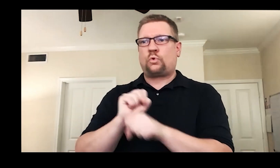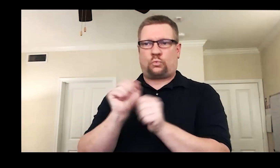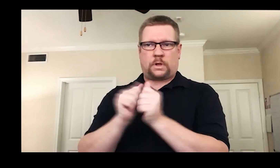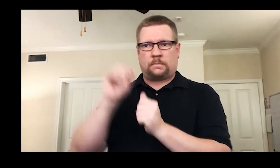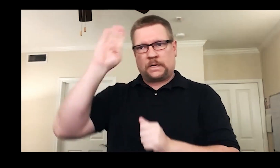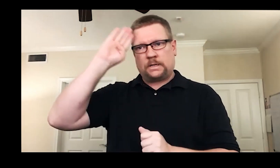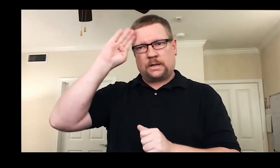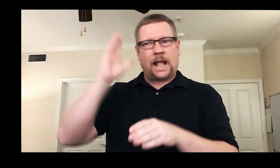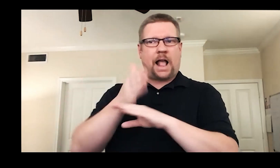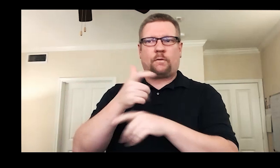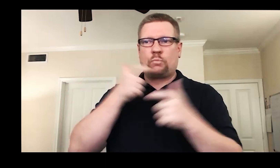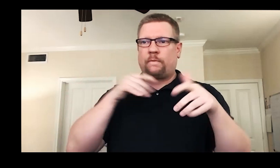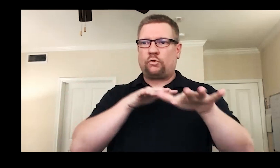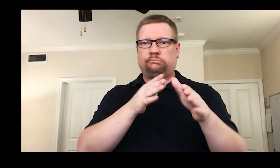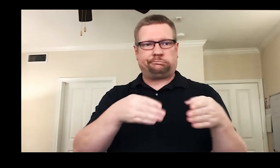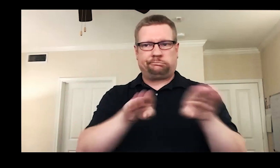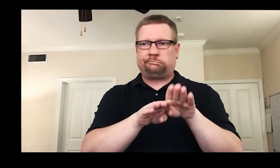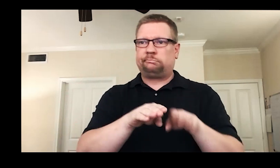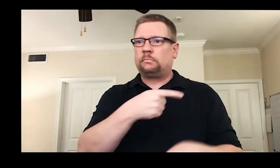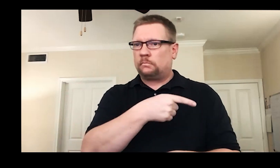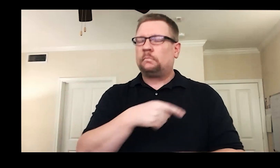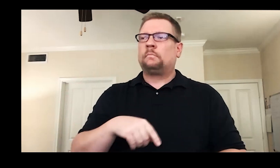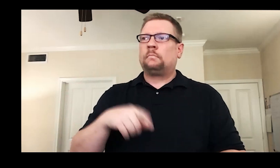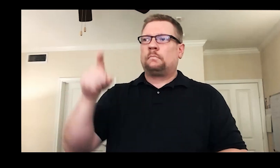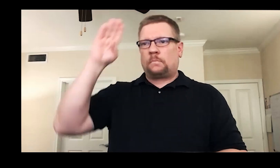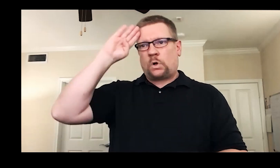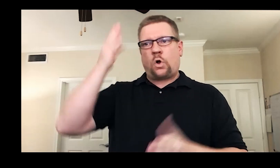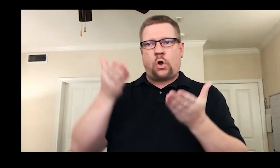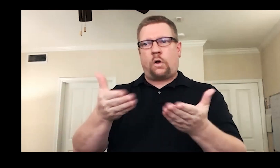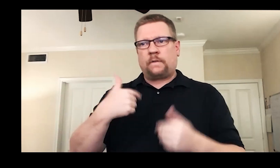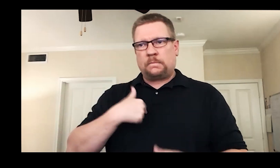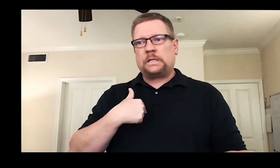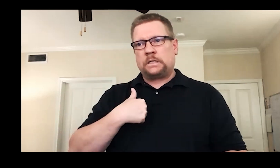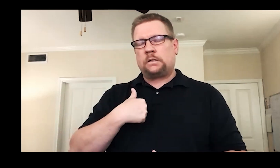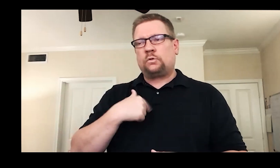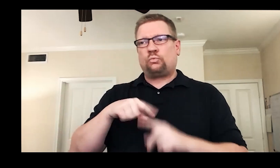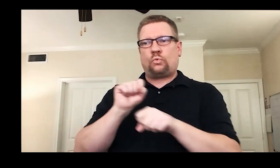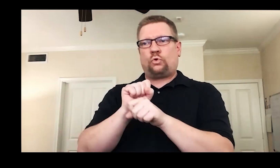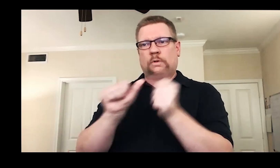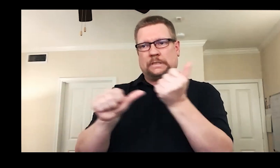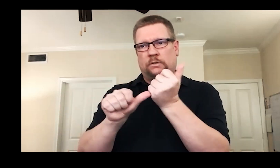‘Big River’ had closed and Billy reached out and offered a position as his assistant.